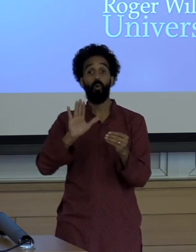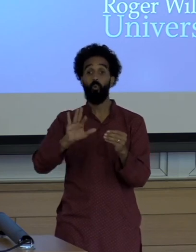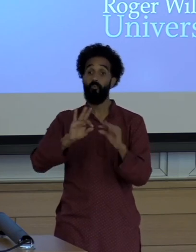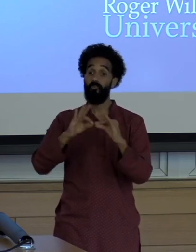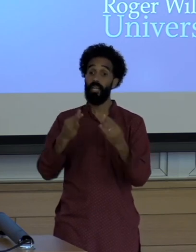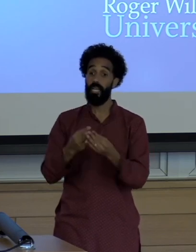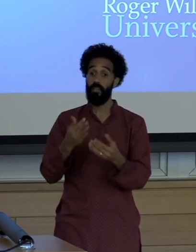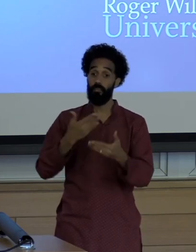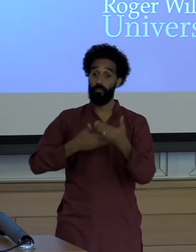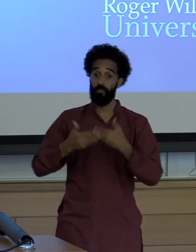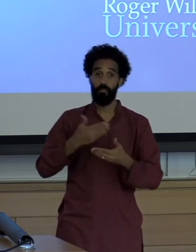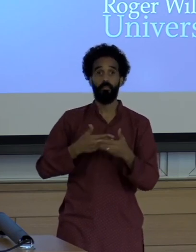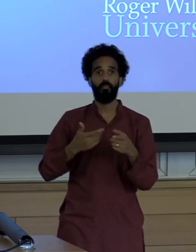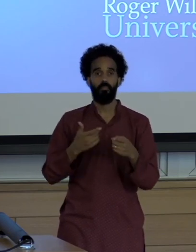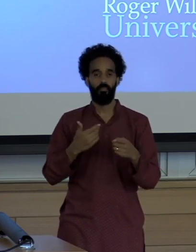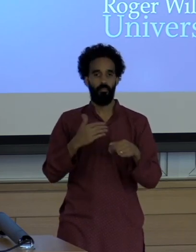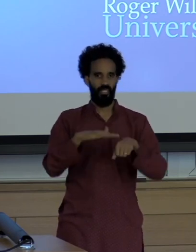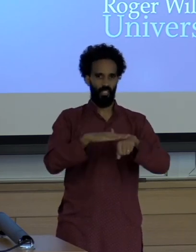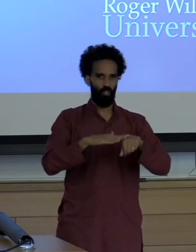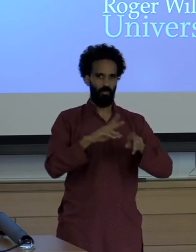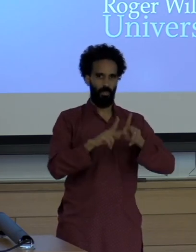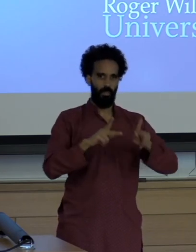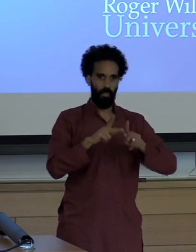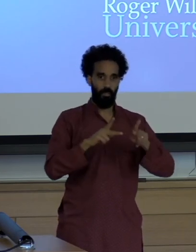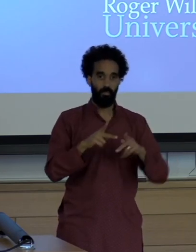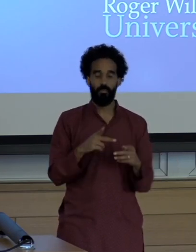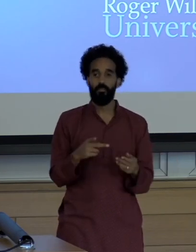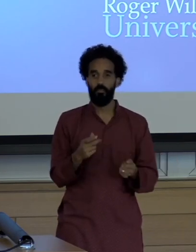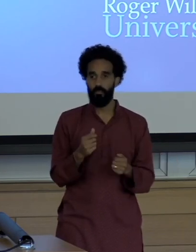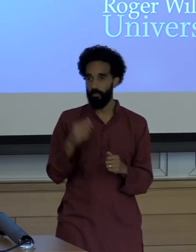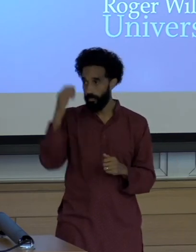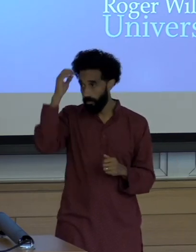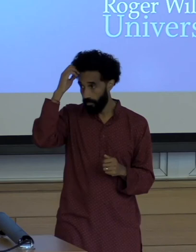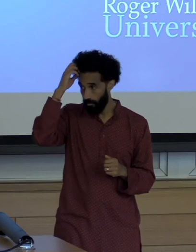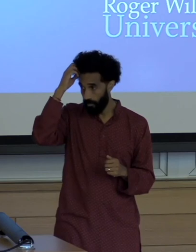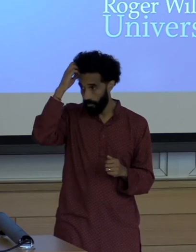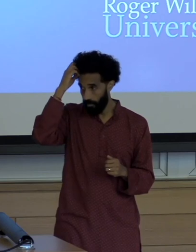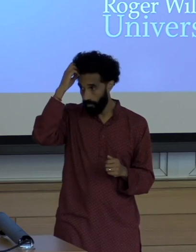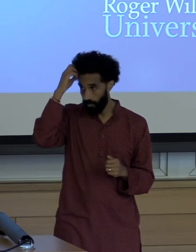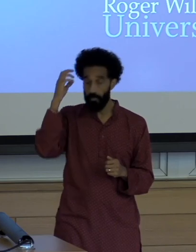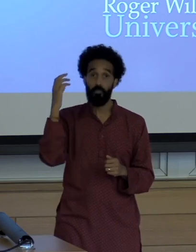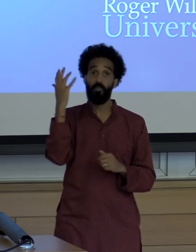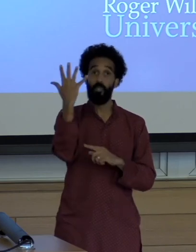Serenlletos right? So they extract from the trees